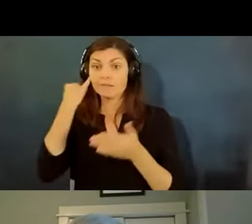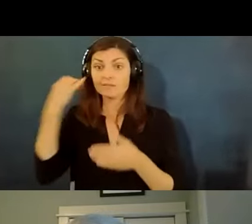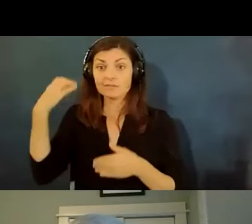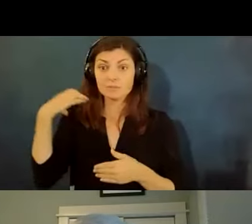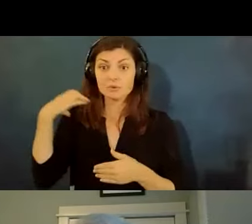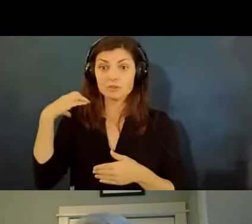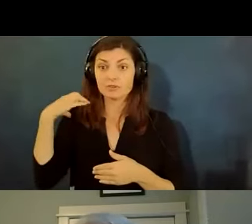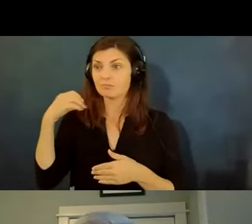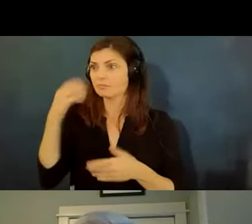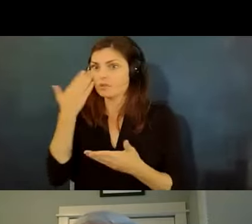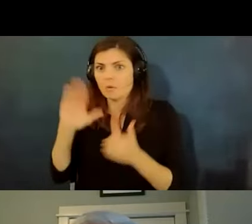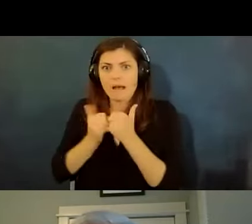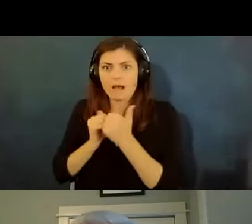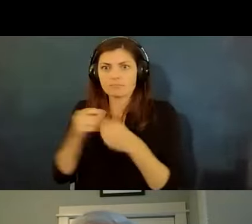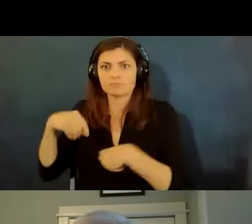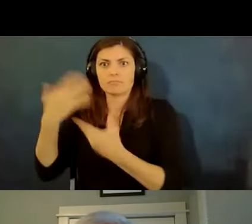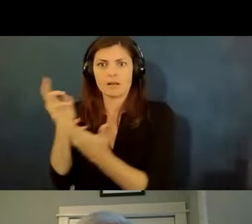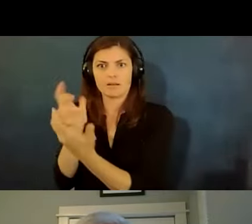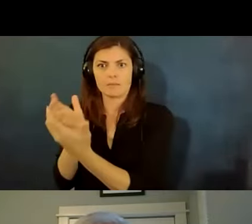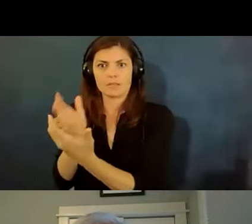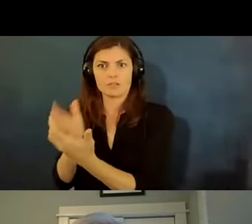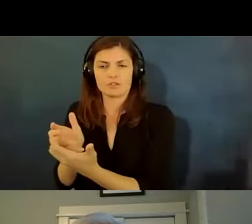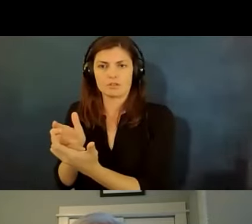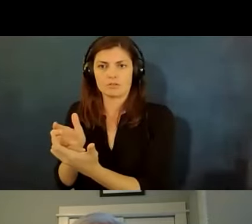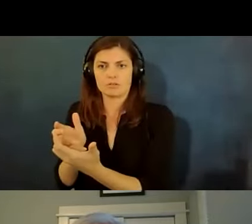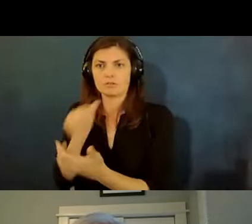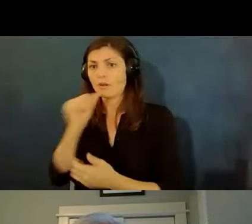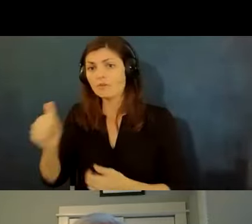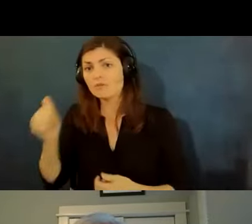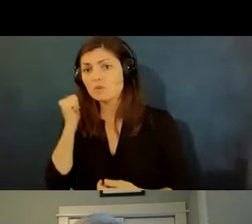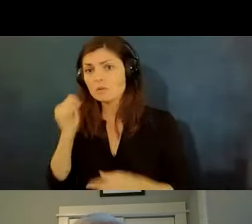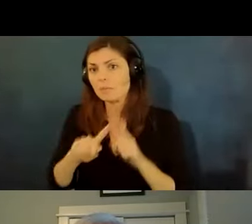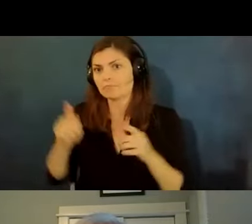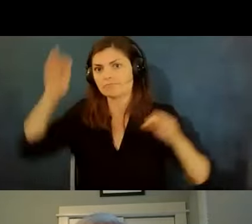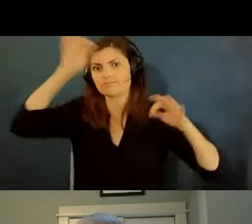provide a reasonable accommodation they're not outright refusing but don't have any experience